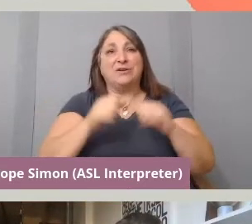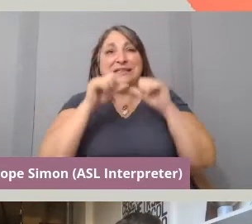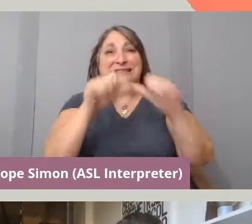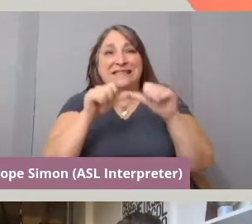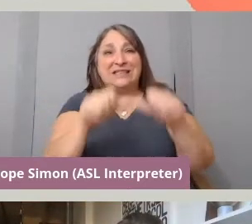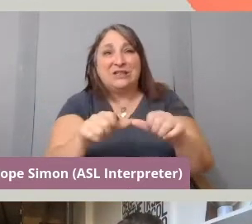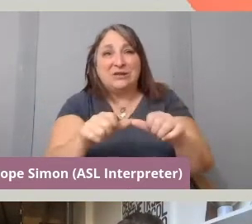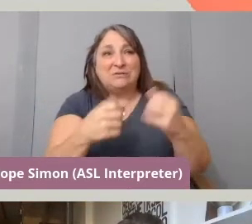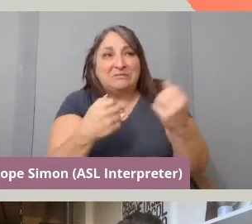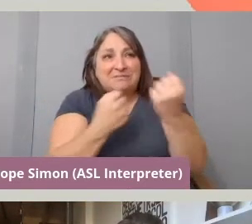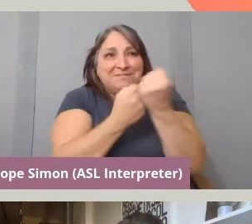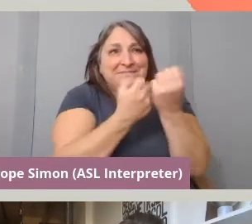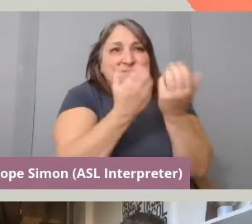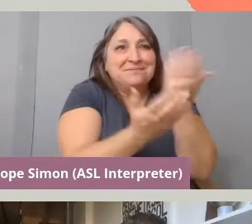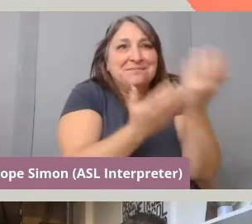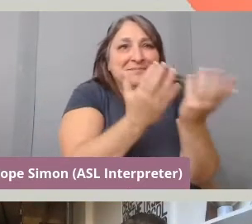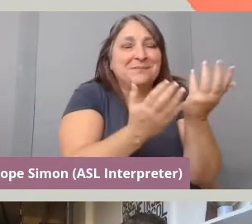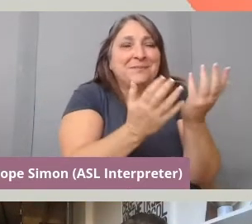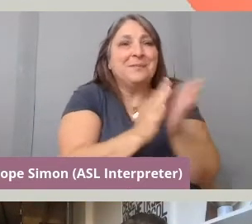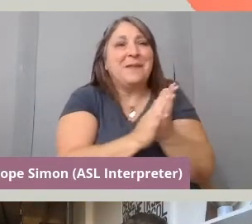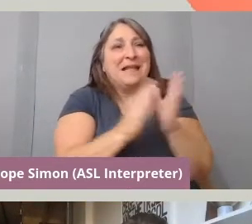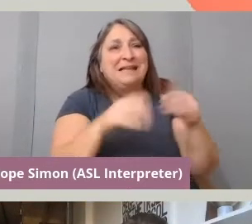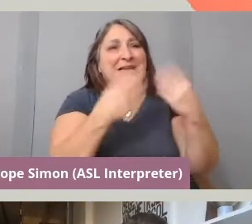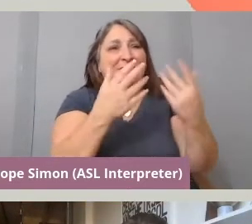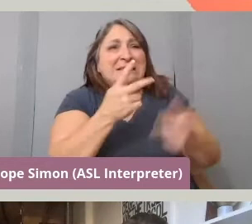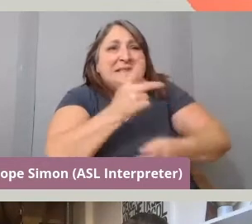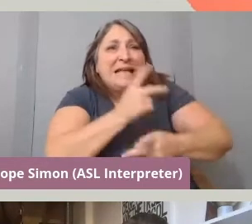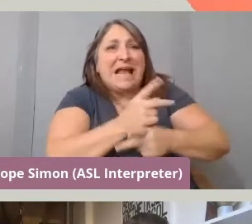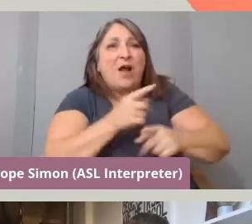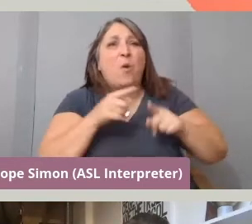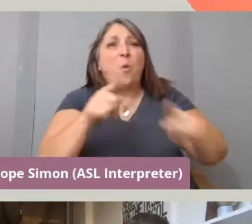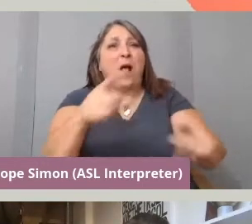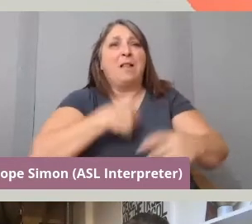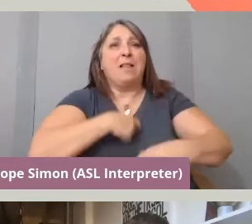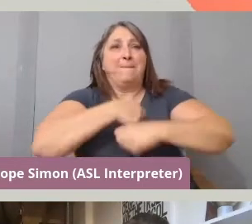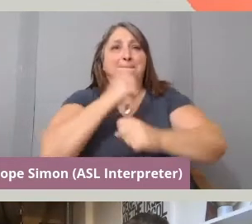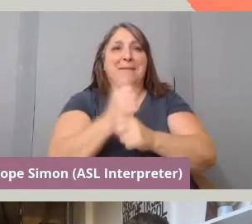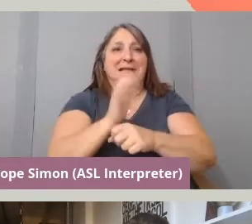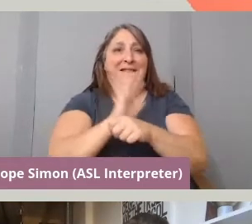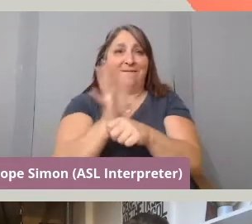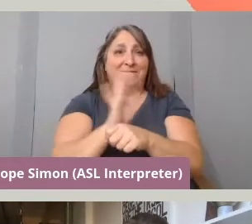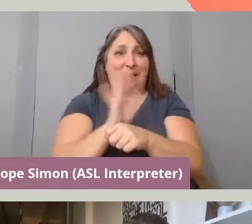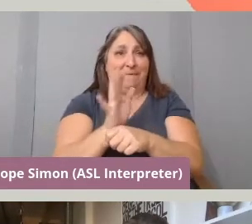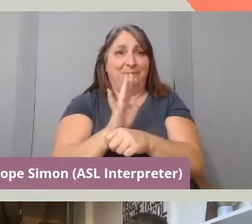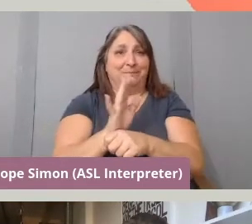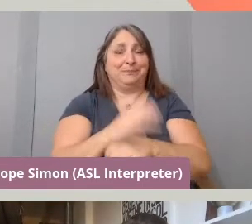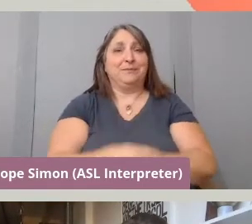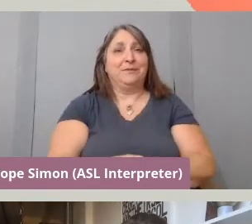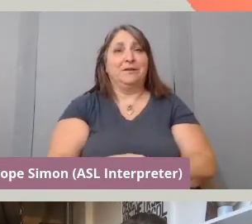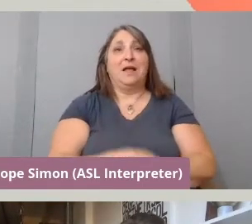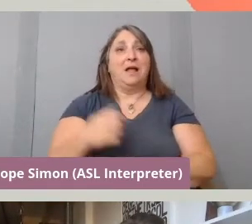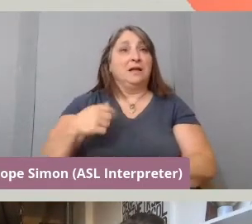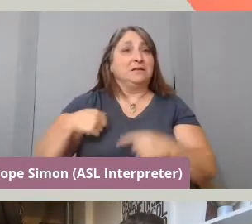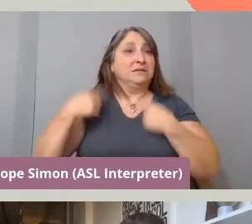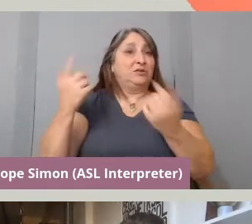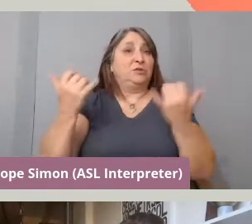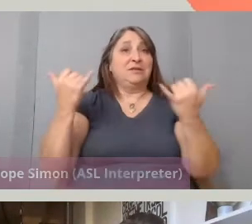and giving such care in the filmmaking process. So, I, to this day, I love Ty and Shinese